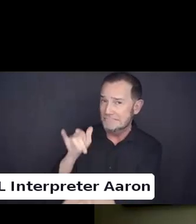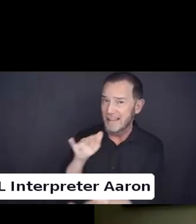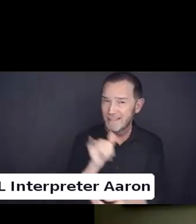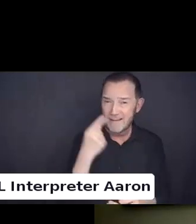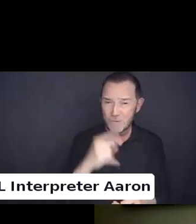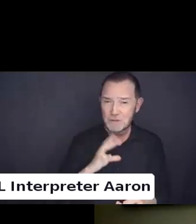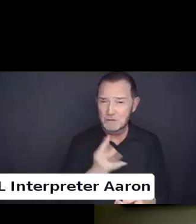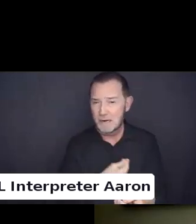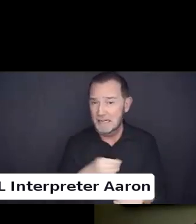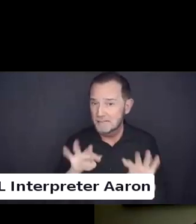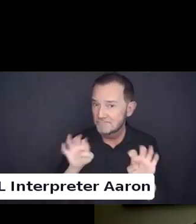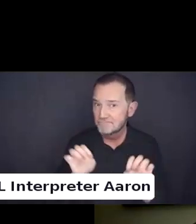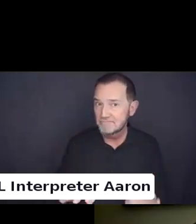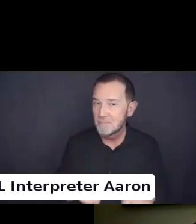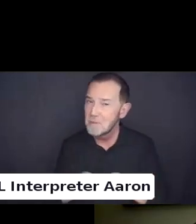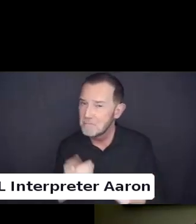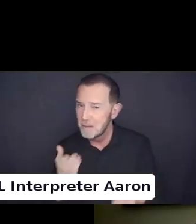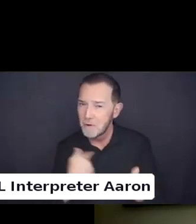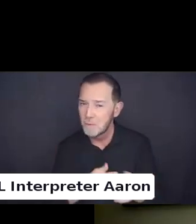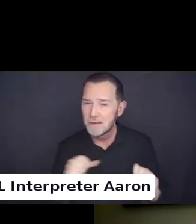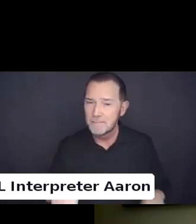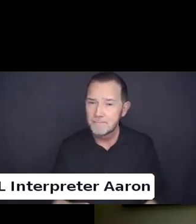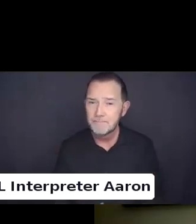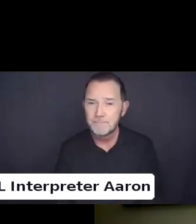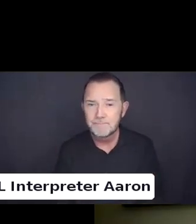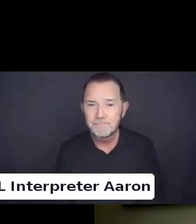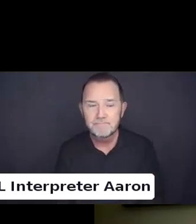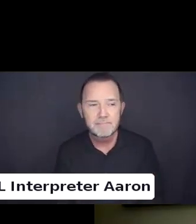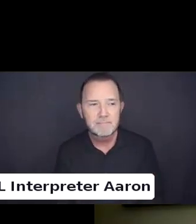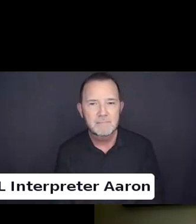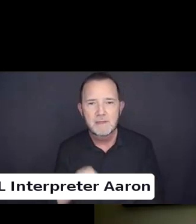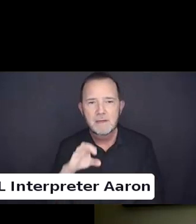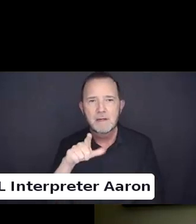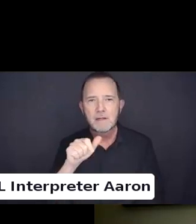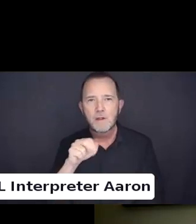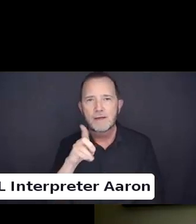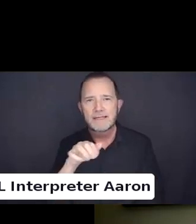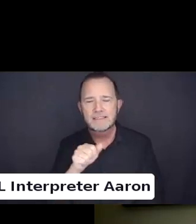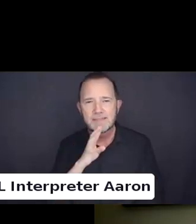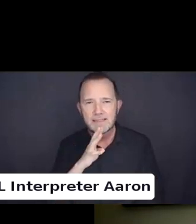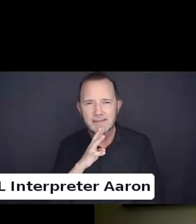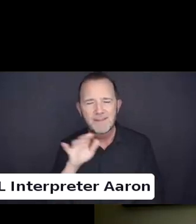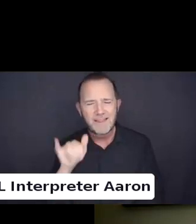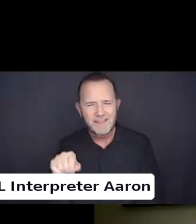There is something about that question that makes me think about the young adults